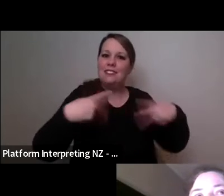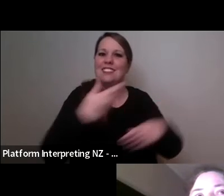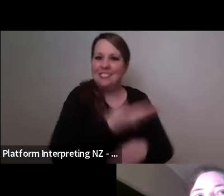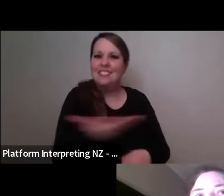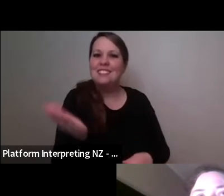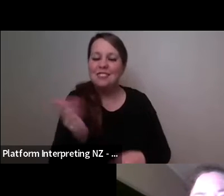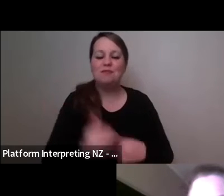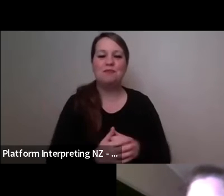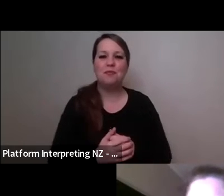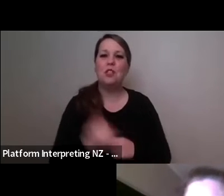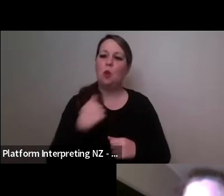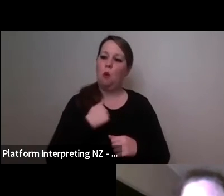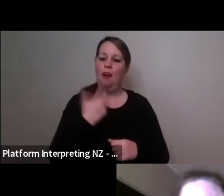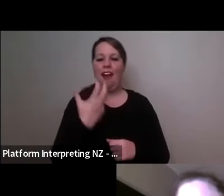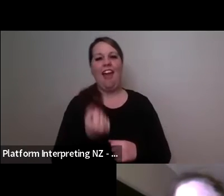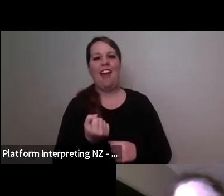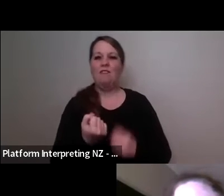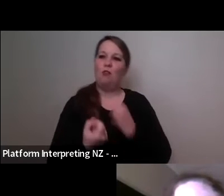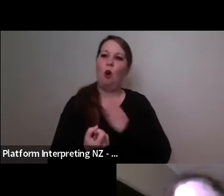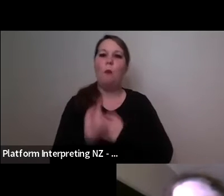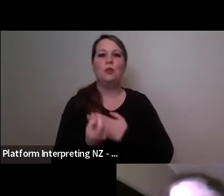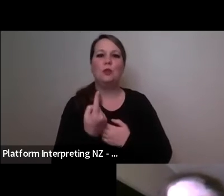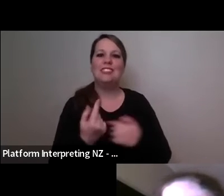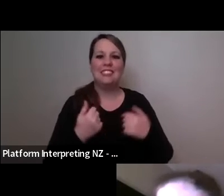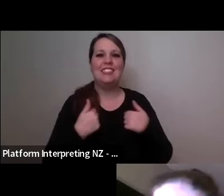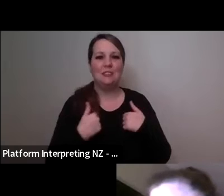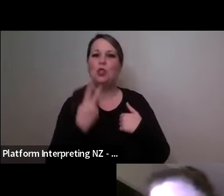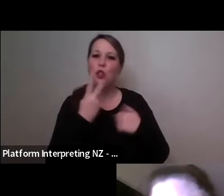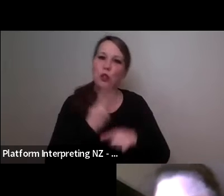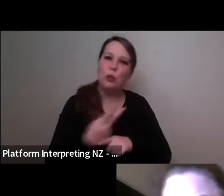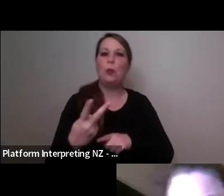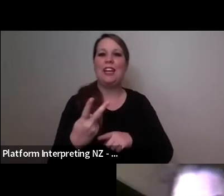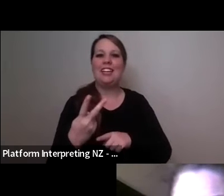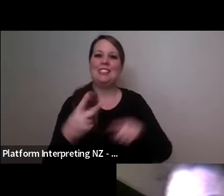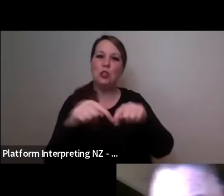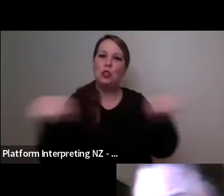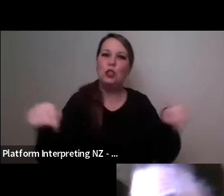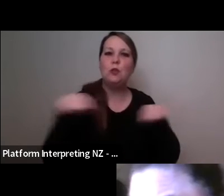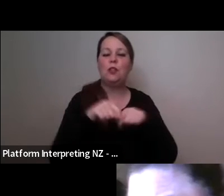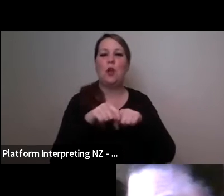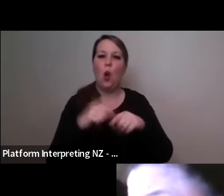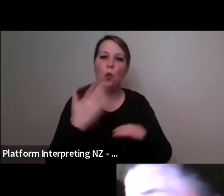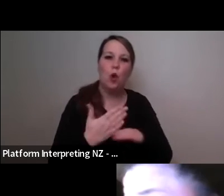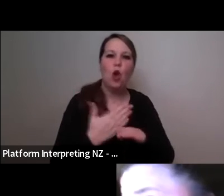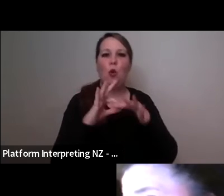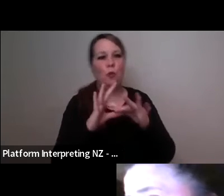of uh spending two weeks with them in the studio to start developing ideas and making it work